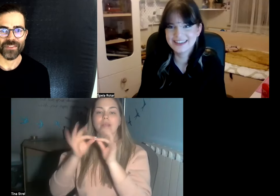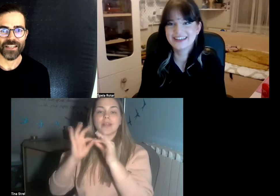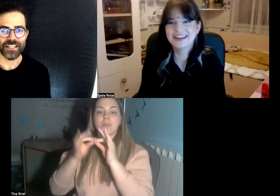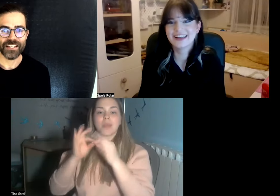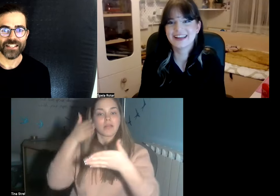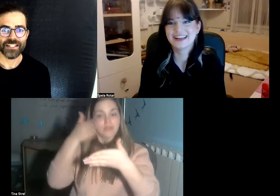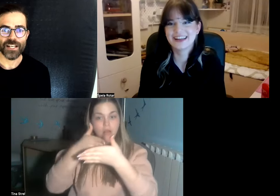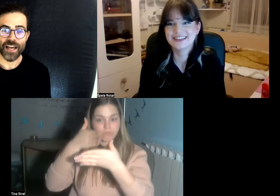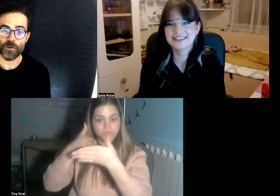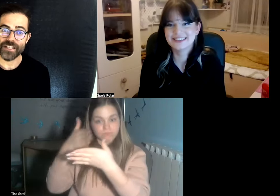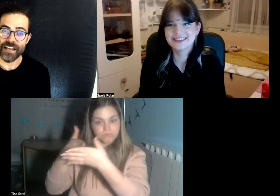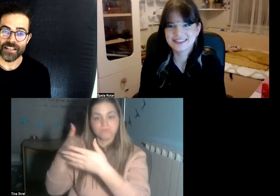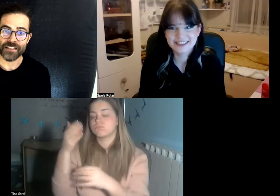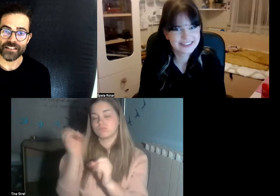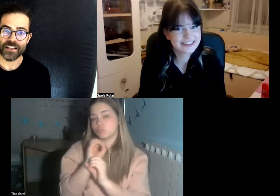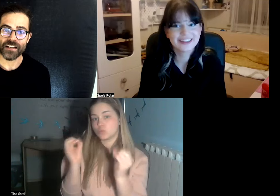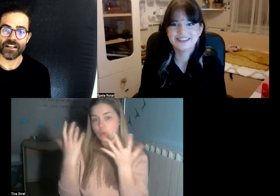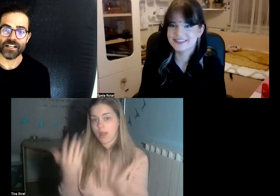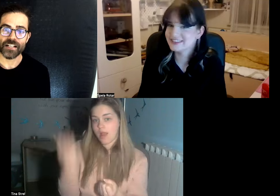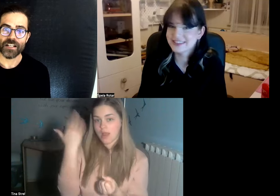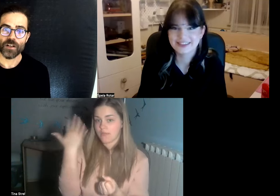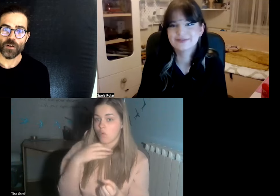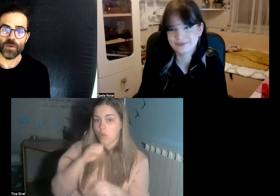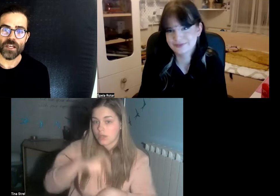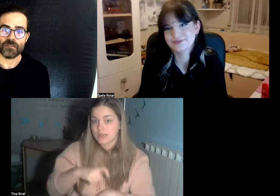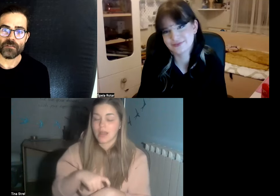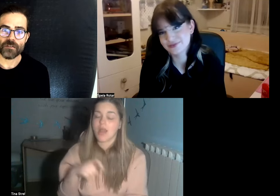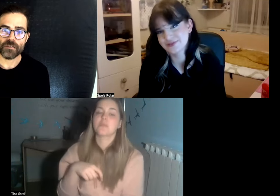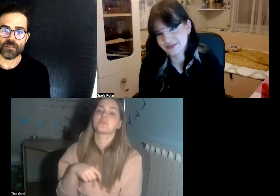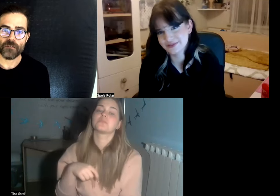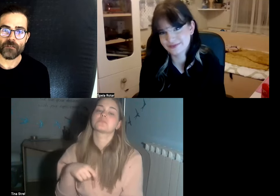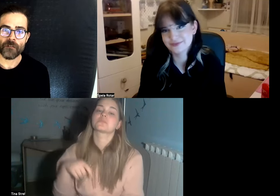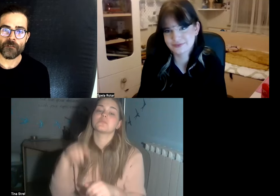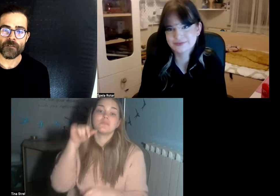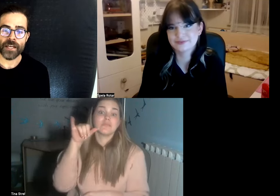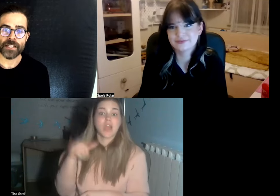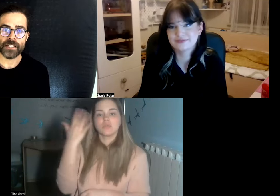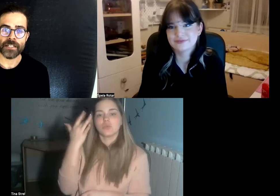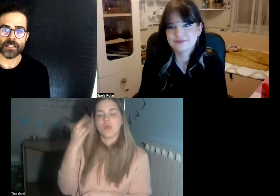so as I was saying we face over time